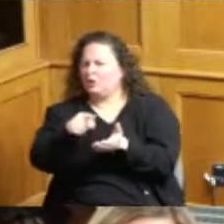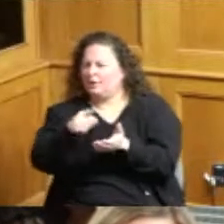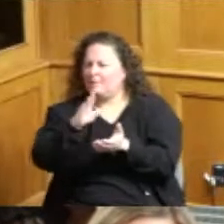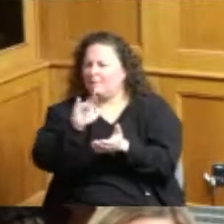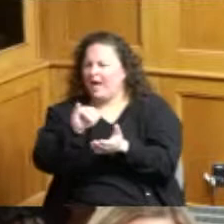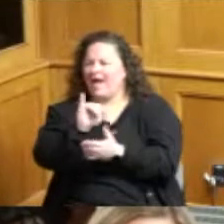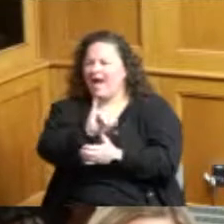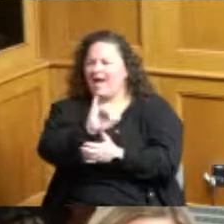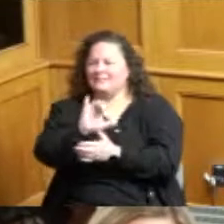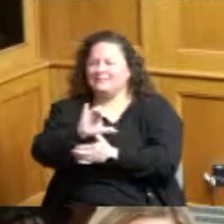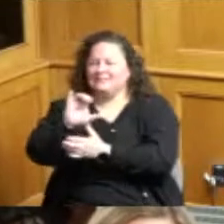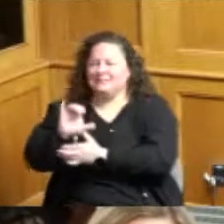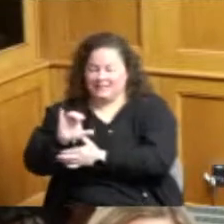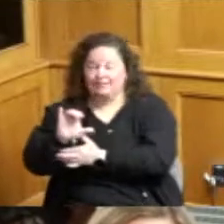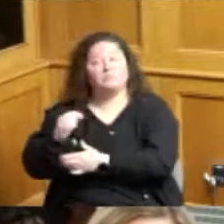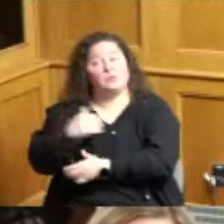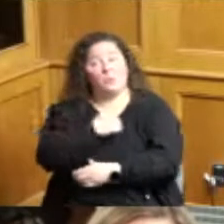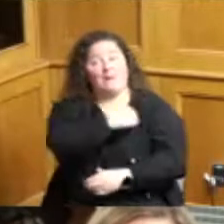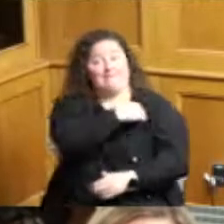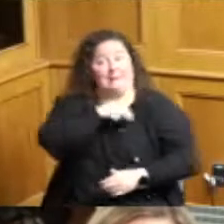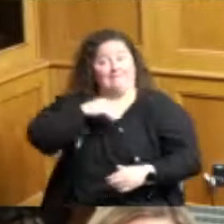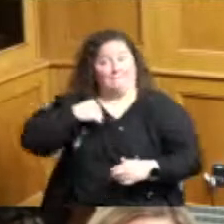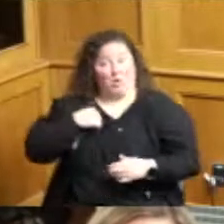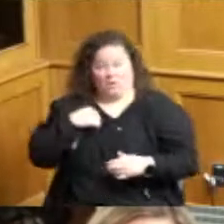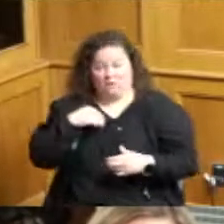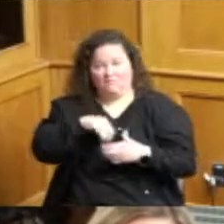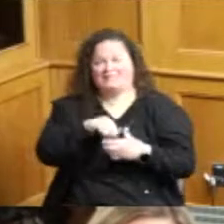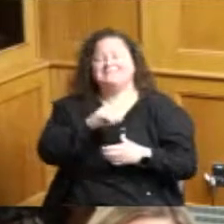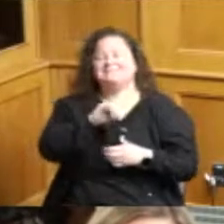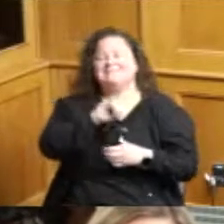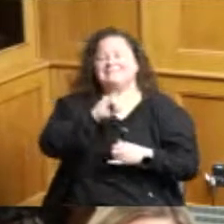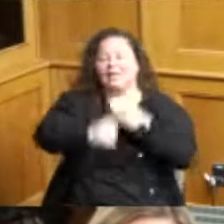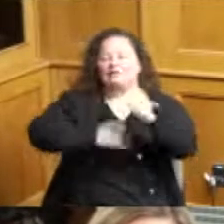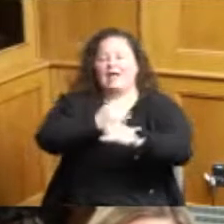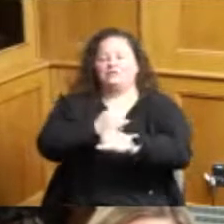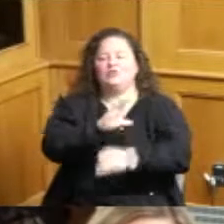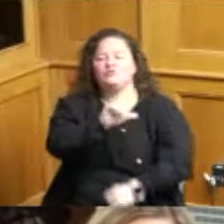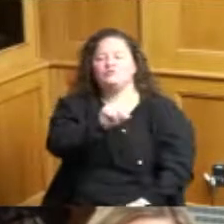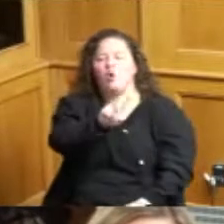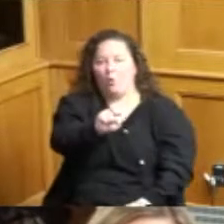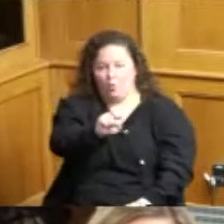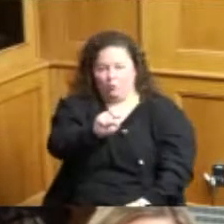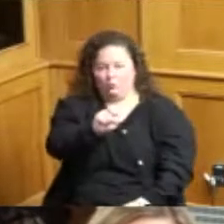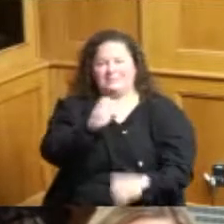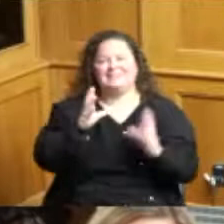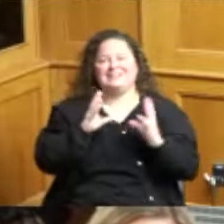we are a member of ICC it's the international code council they develop all the codes internationally